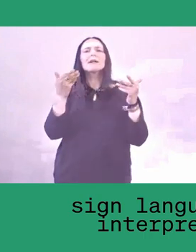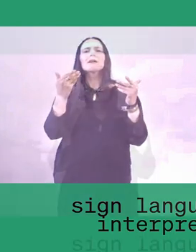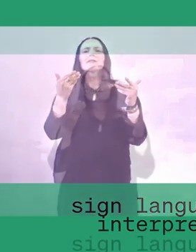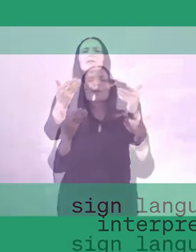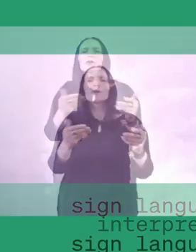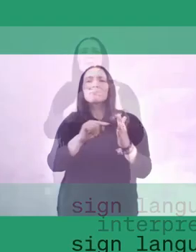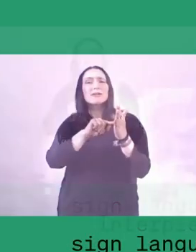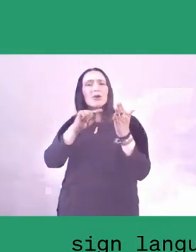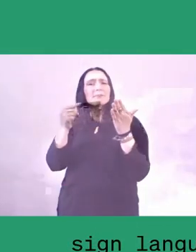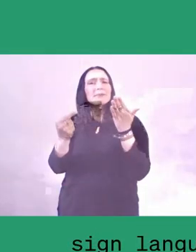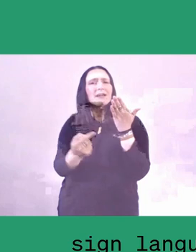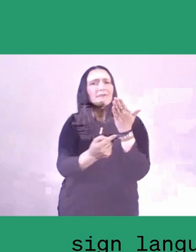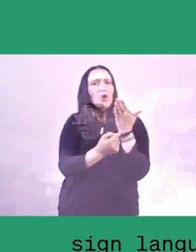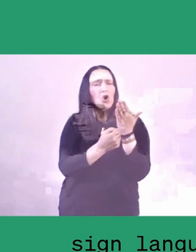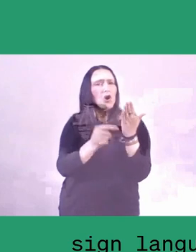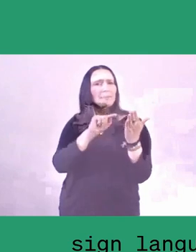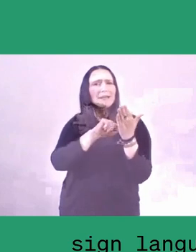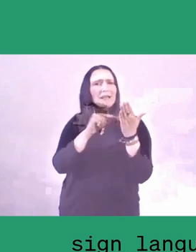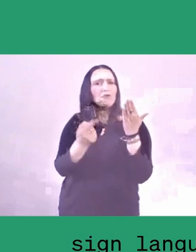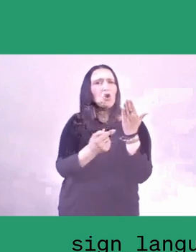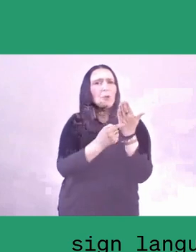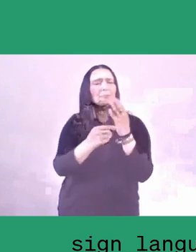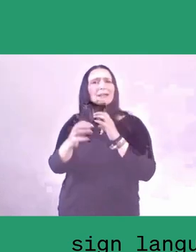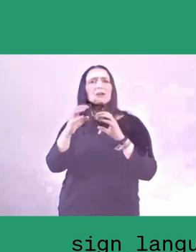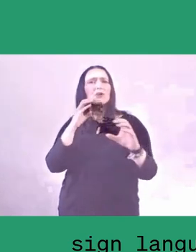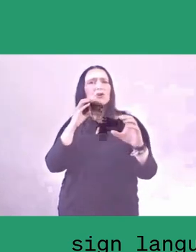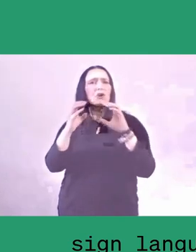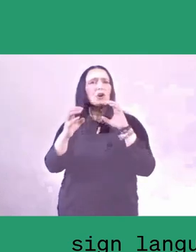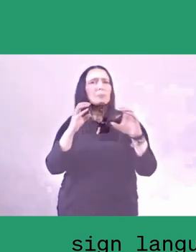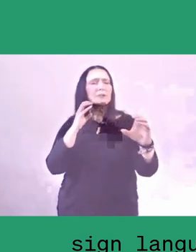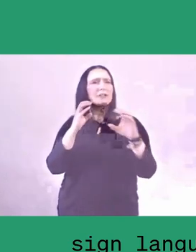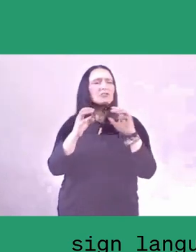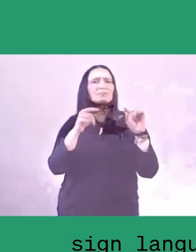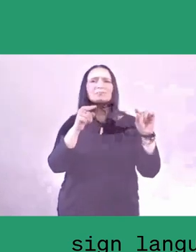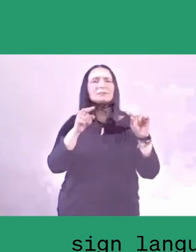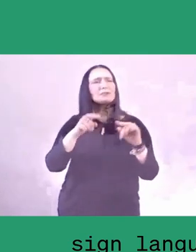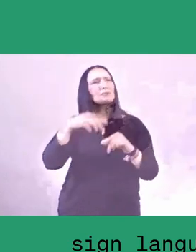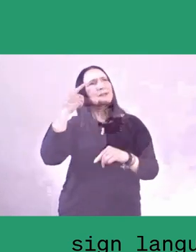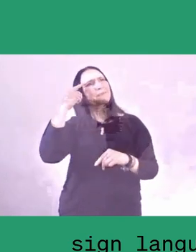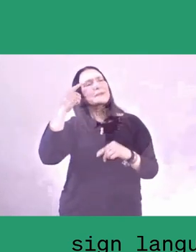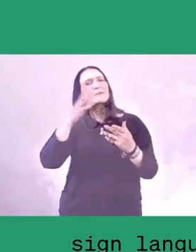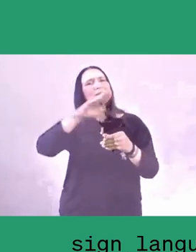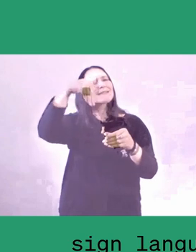But the communication is understood in the real sense, communicating with the pest.